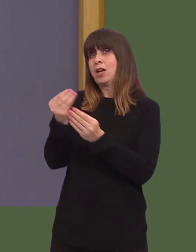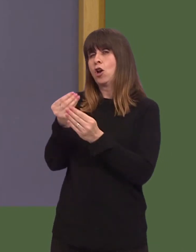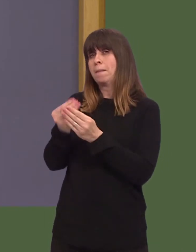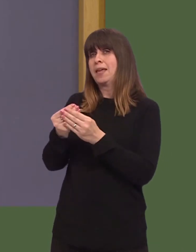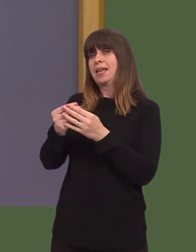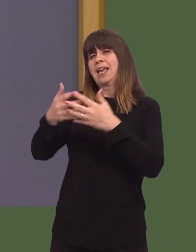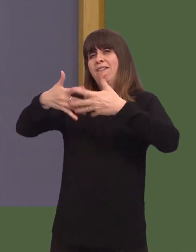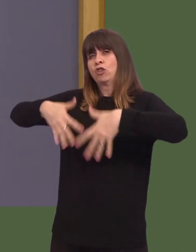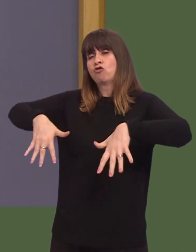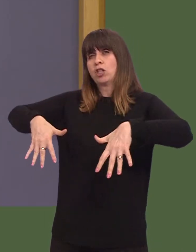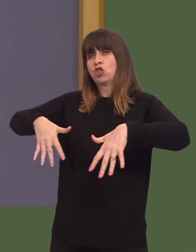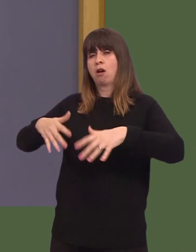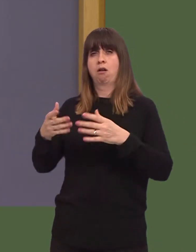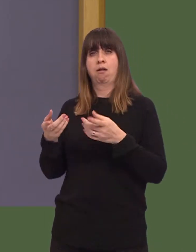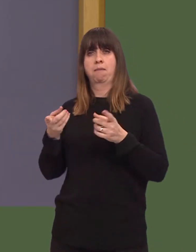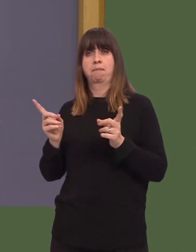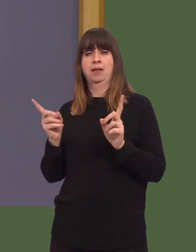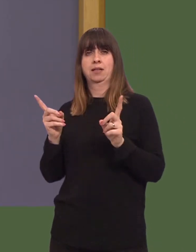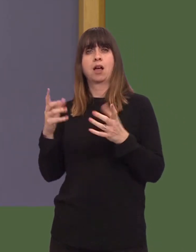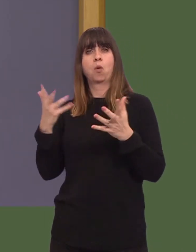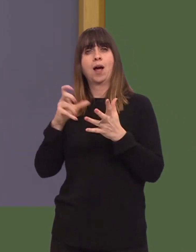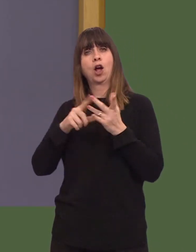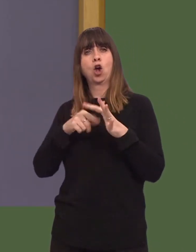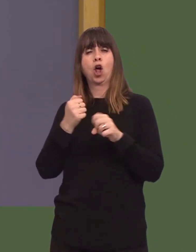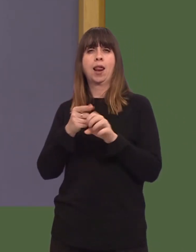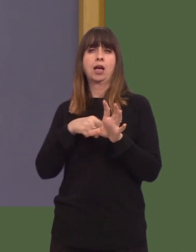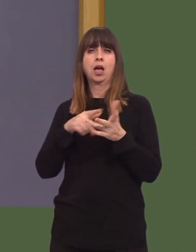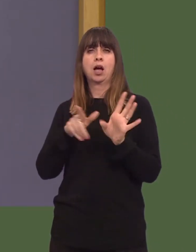made yesterday at Coleg y Cymoedd, where he recognised the importance of addressing regional